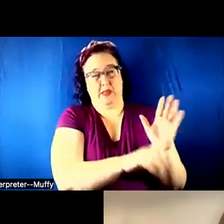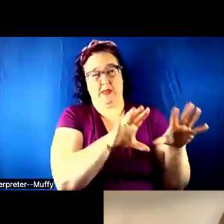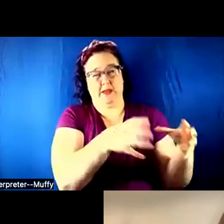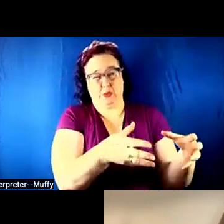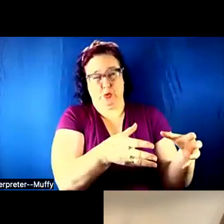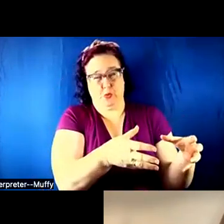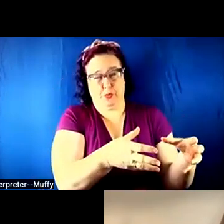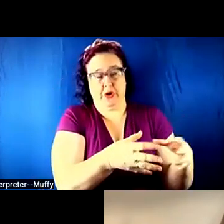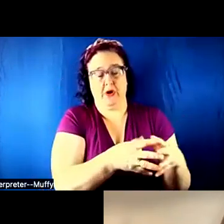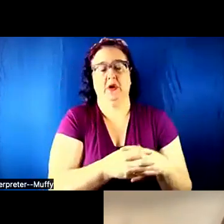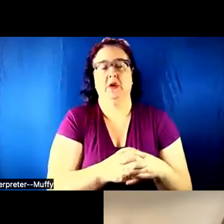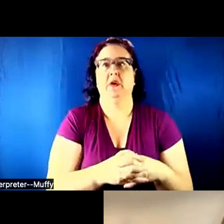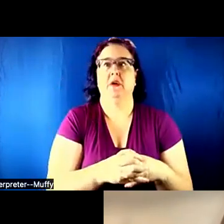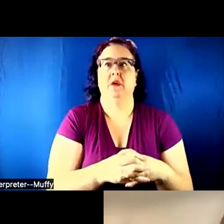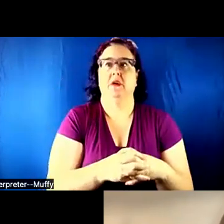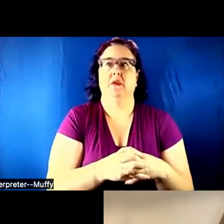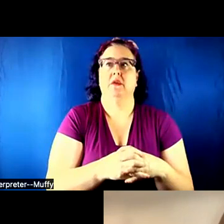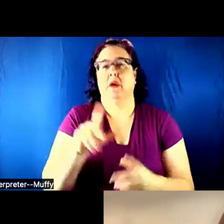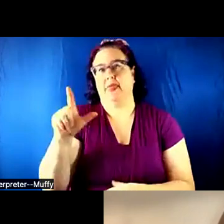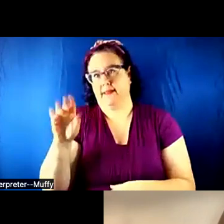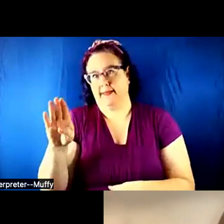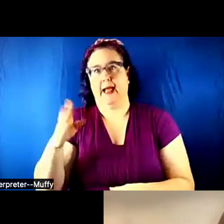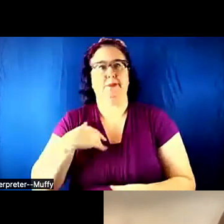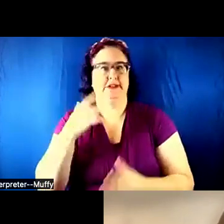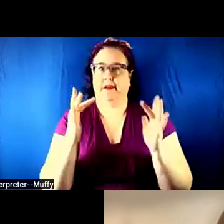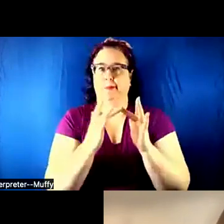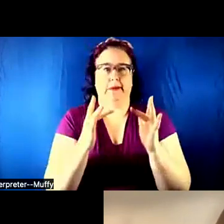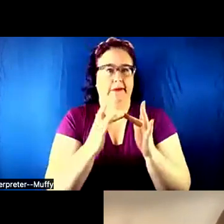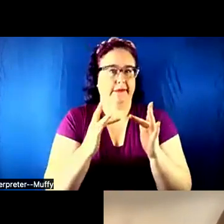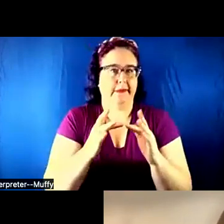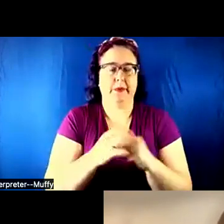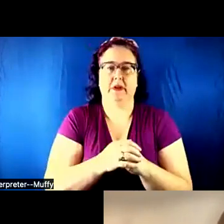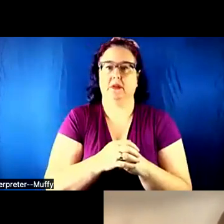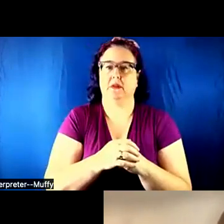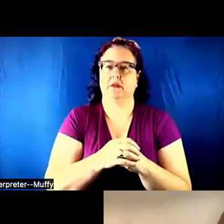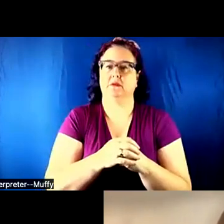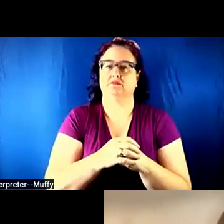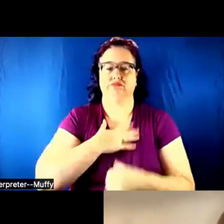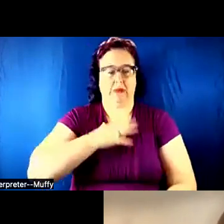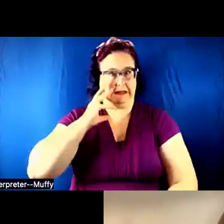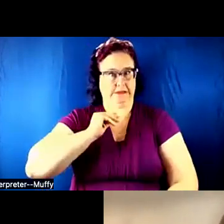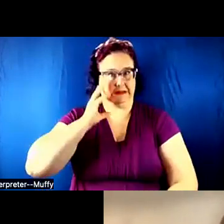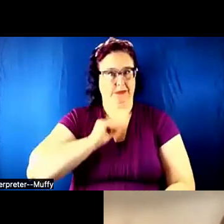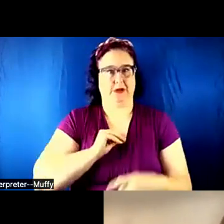in and around the ops I have been in contact with his some like to play their cards --